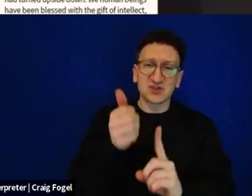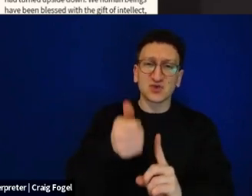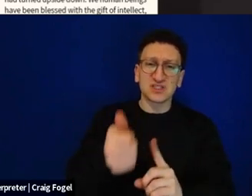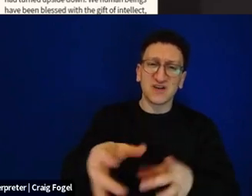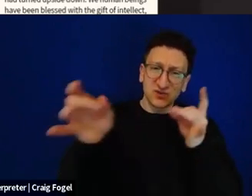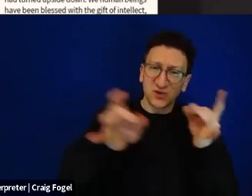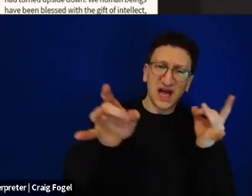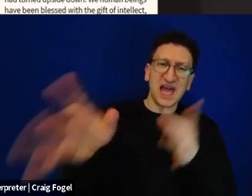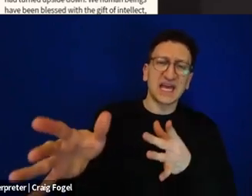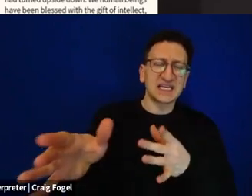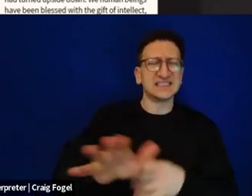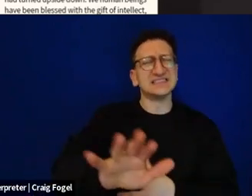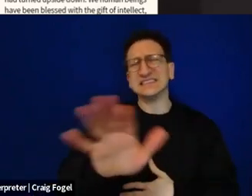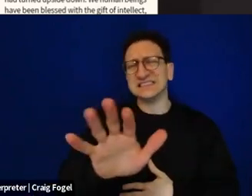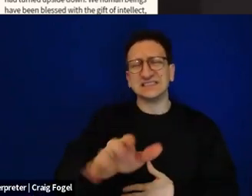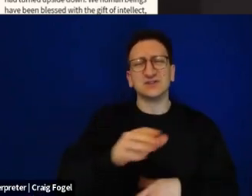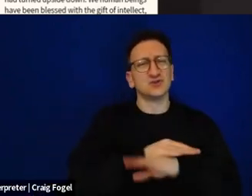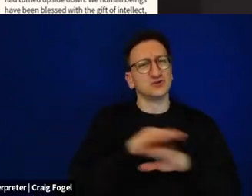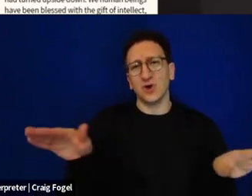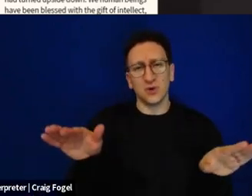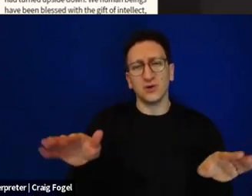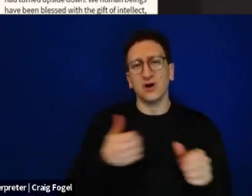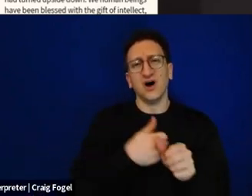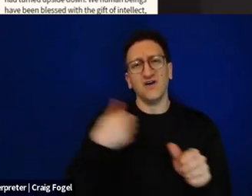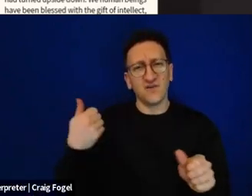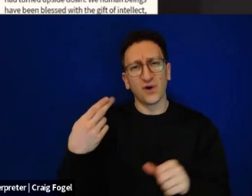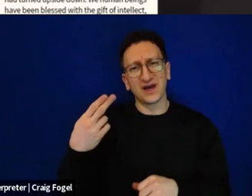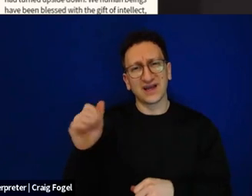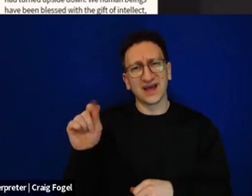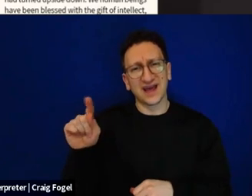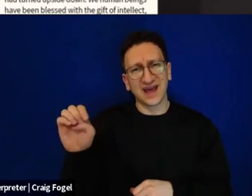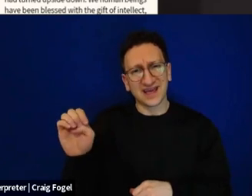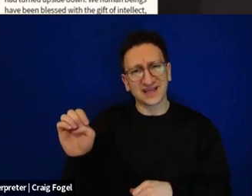during these times, to make sure that we don't turn into haters and that we keep